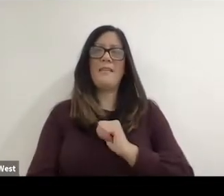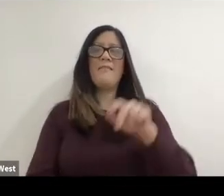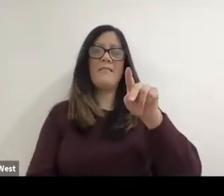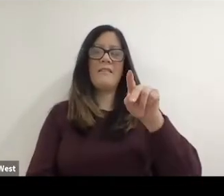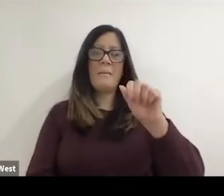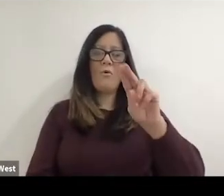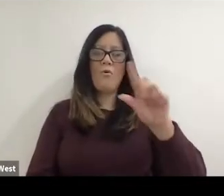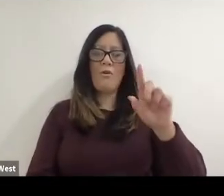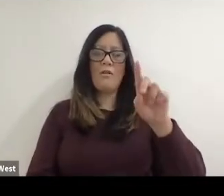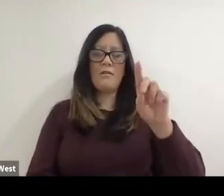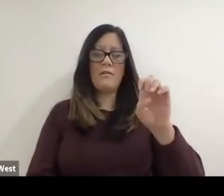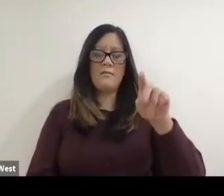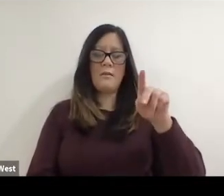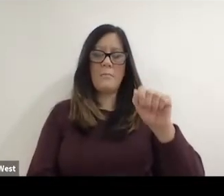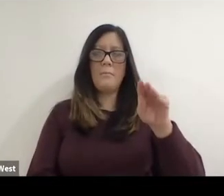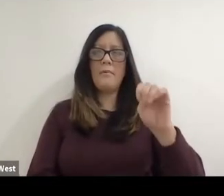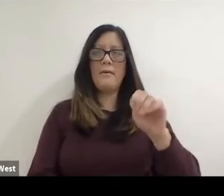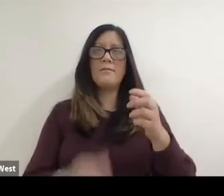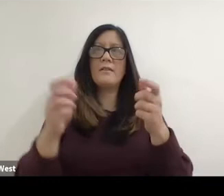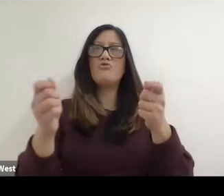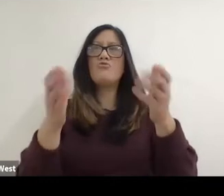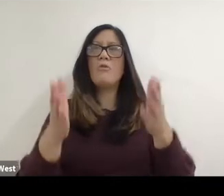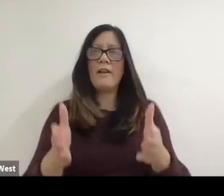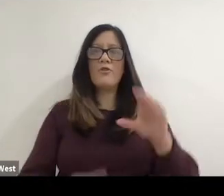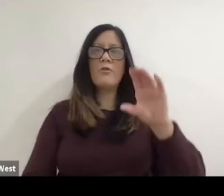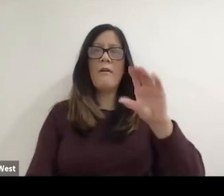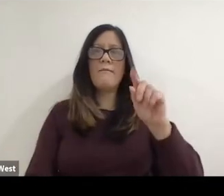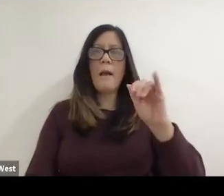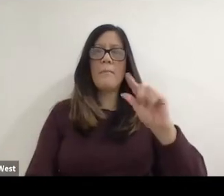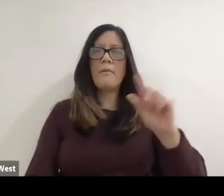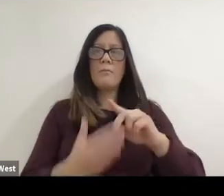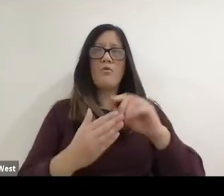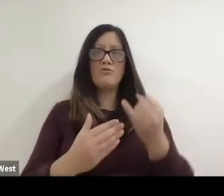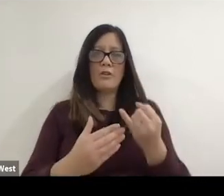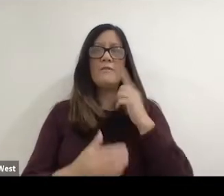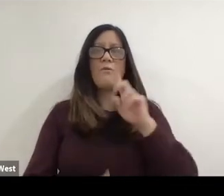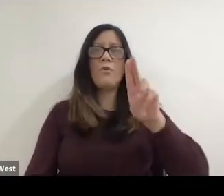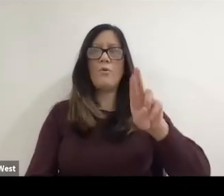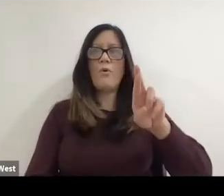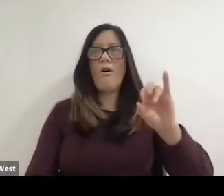I'm director of capital projects for the University and really honored to be in this honor colloquium panel.